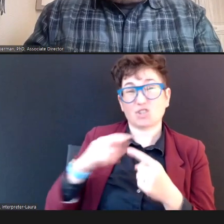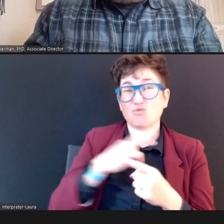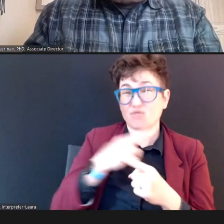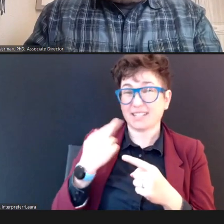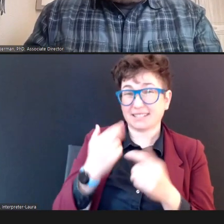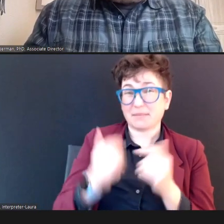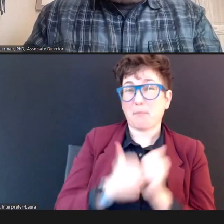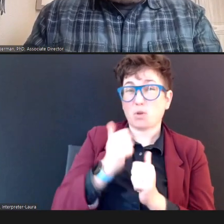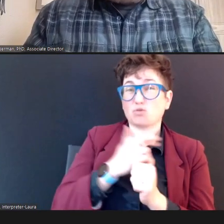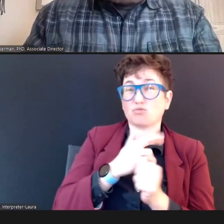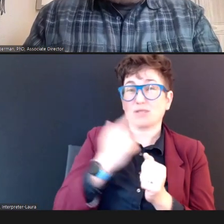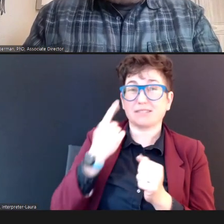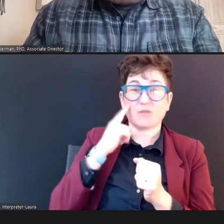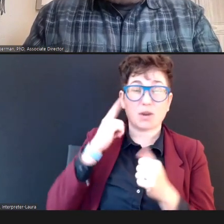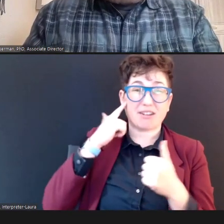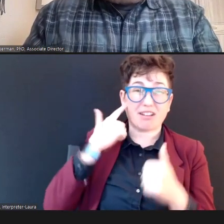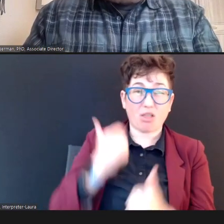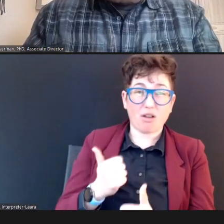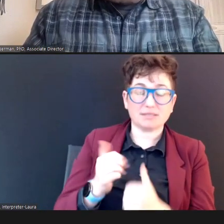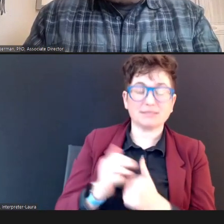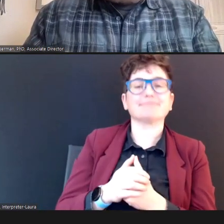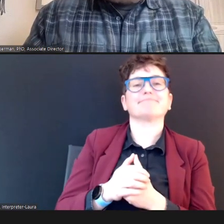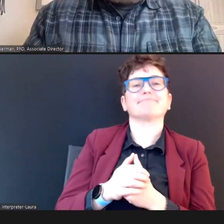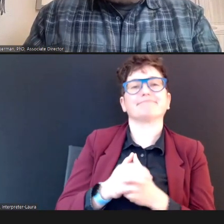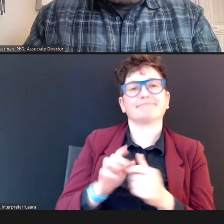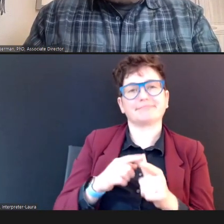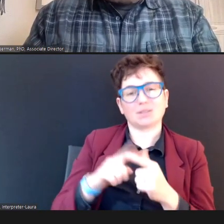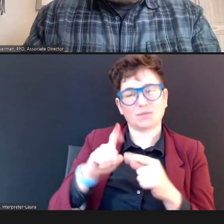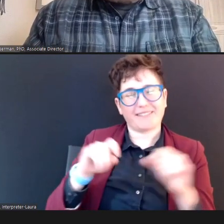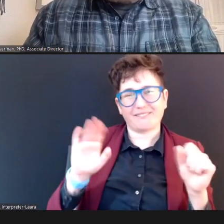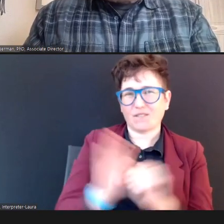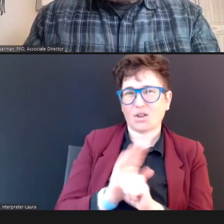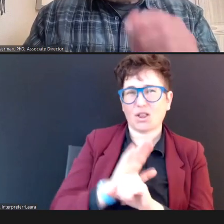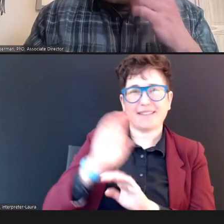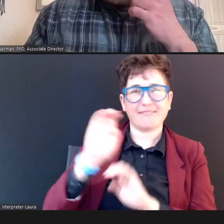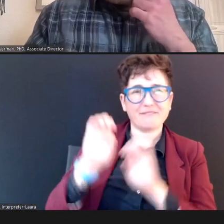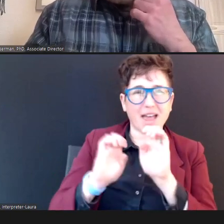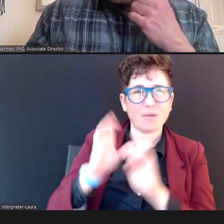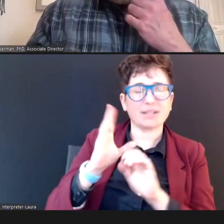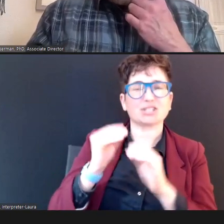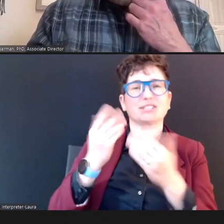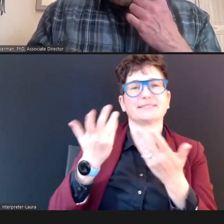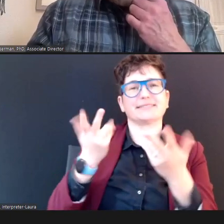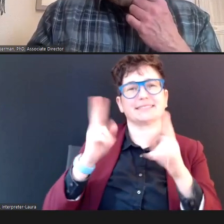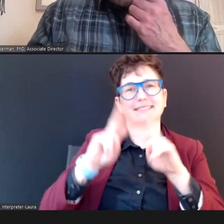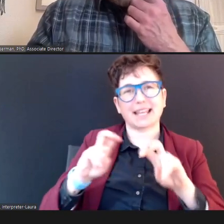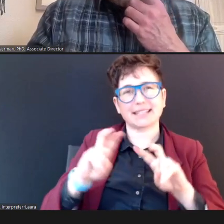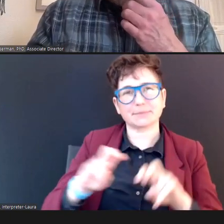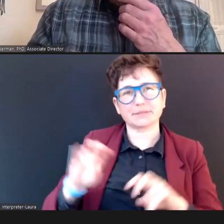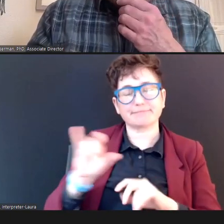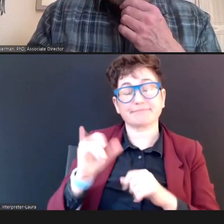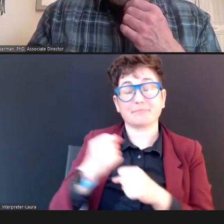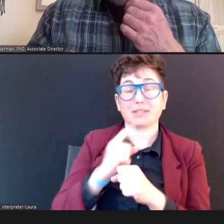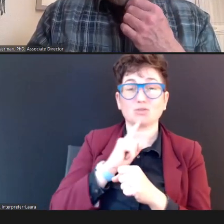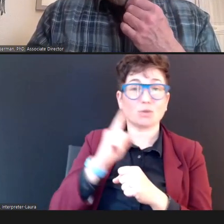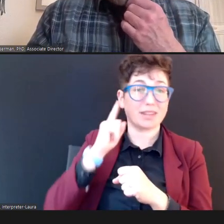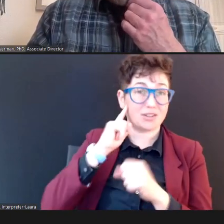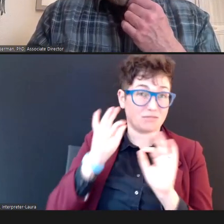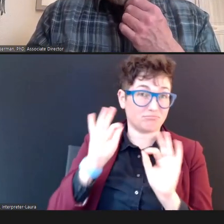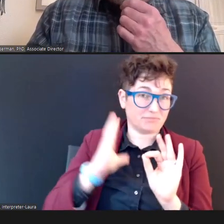we need that full evaluation and an assessment to ensure that hearing is fine.